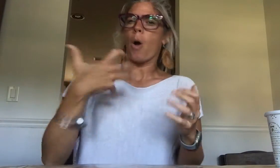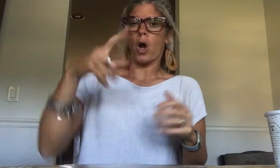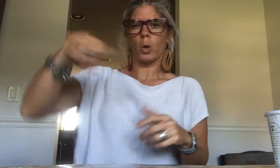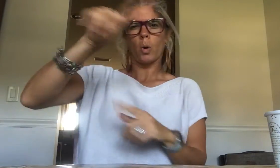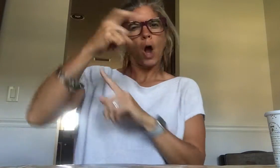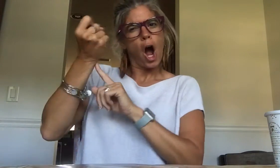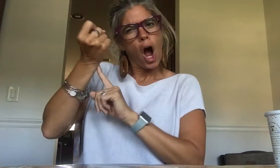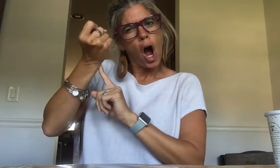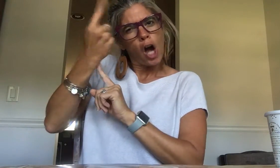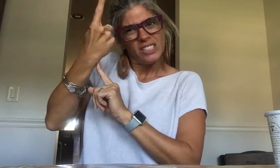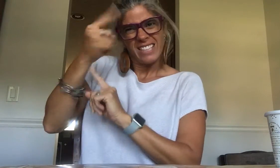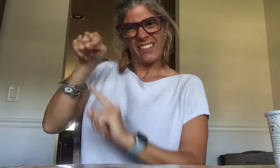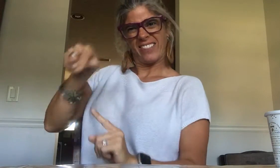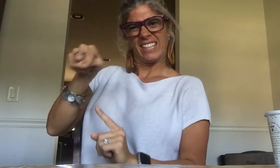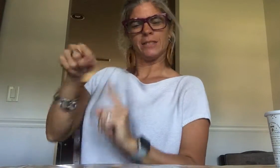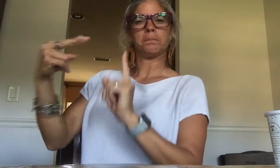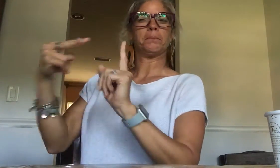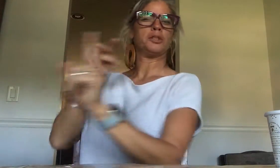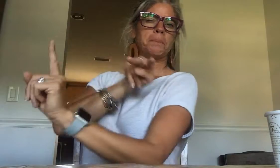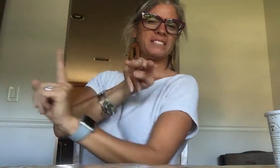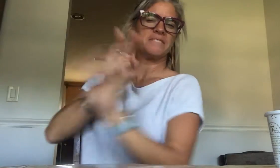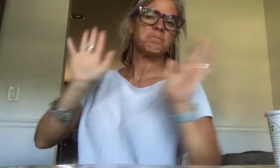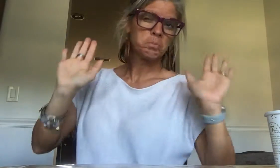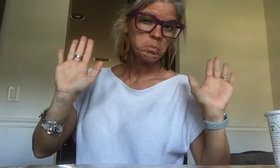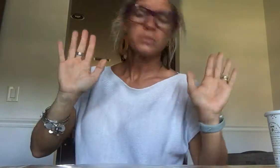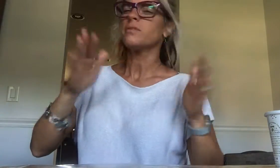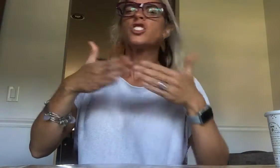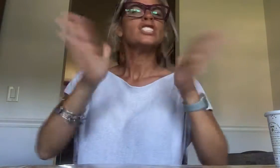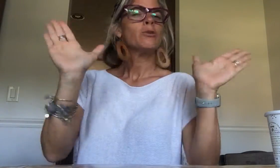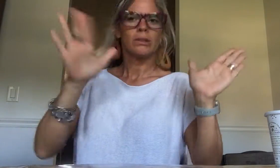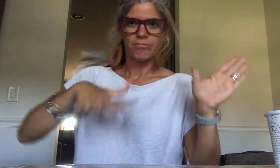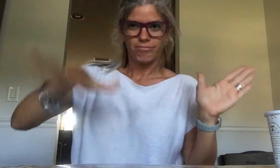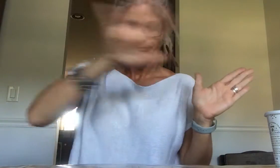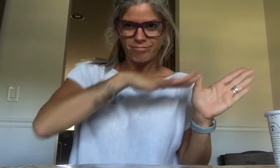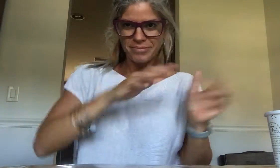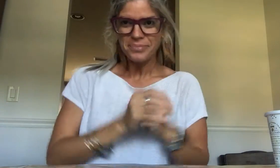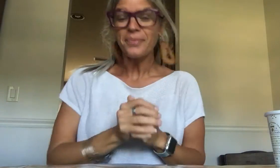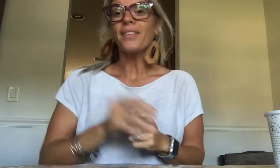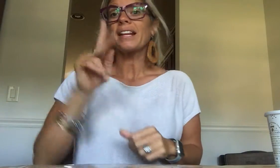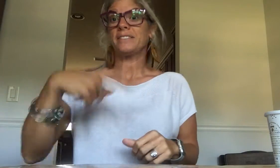I want you to understand this perspective Just in general